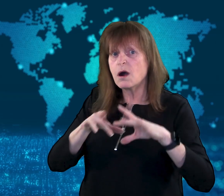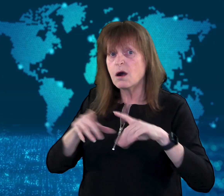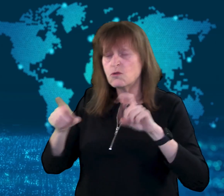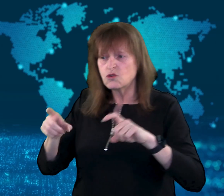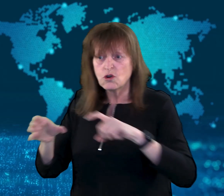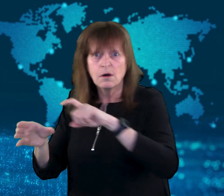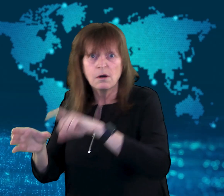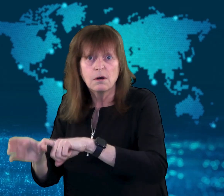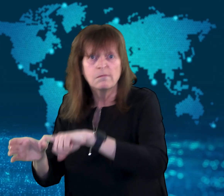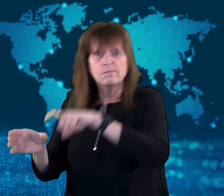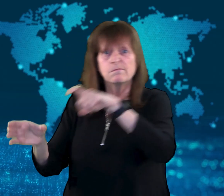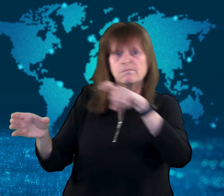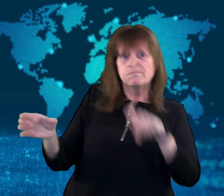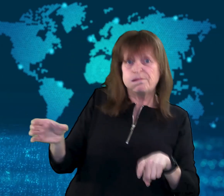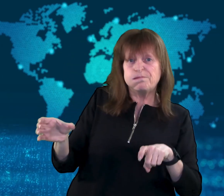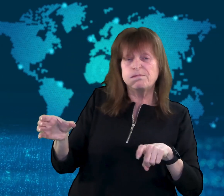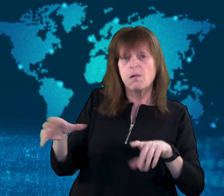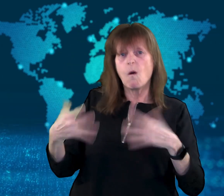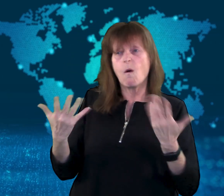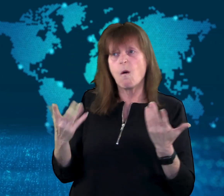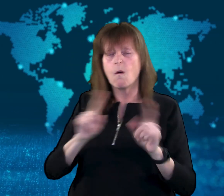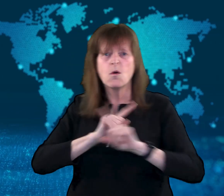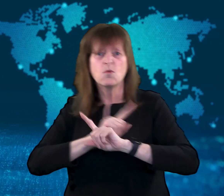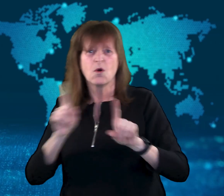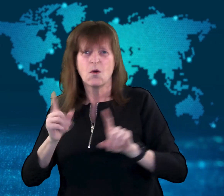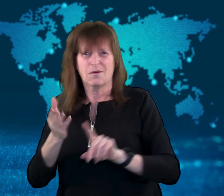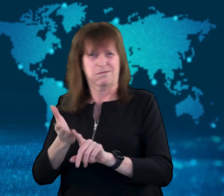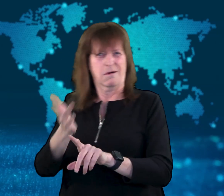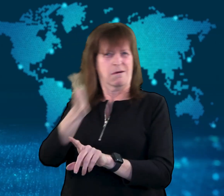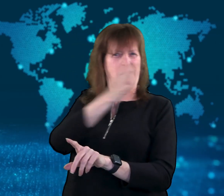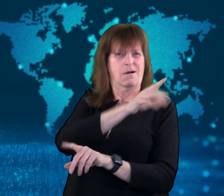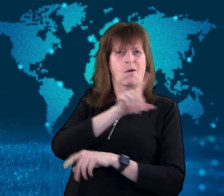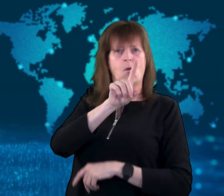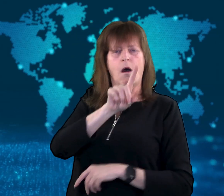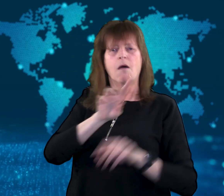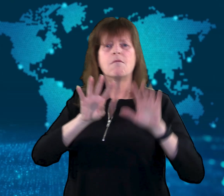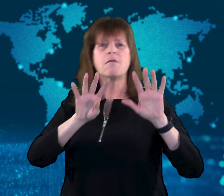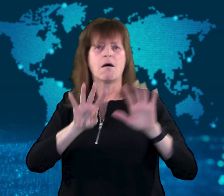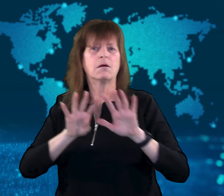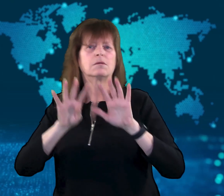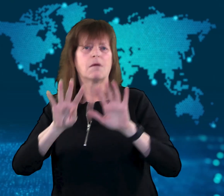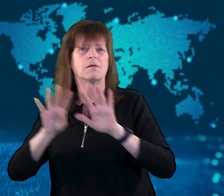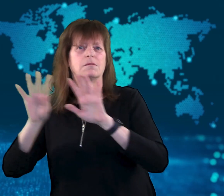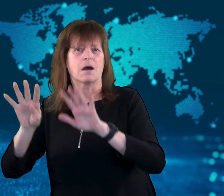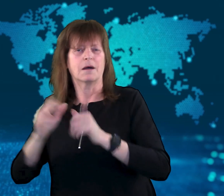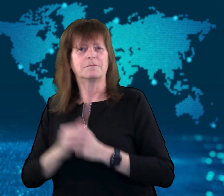become a republic or not was in 1999.